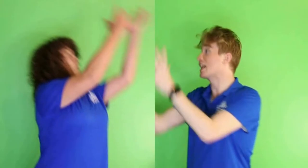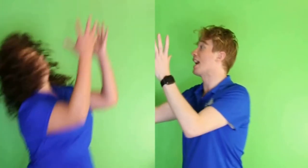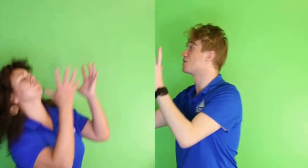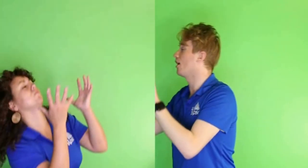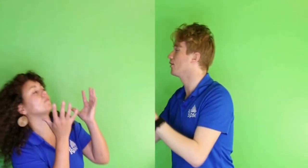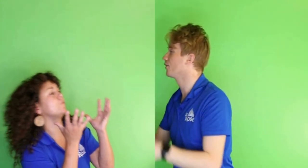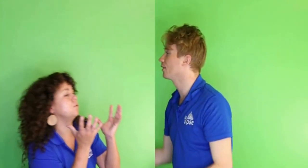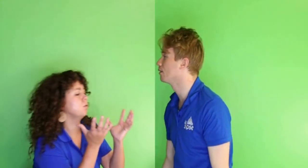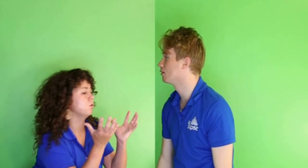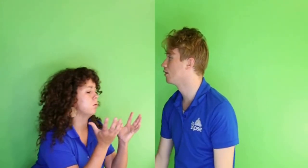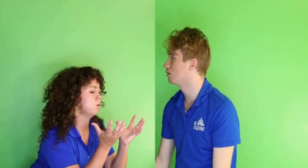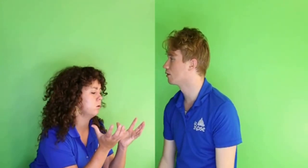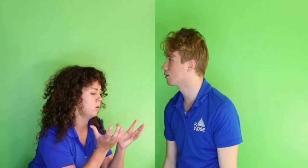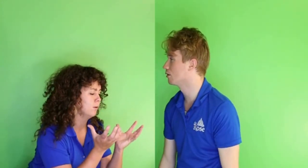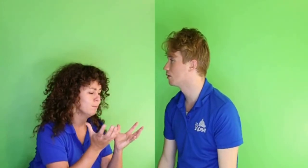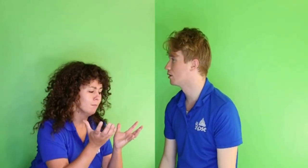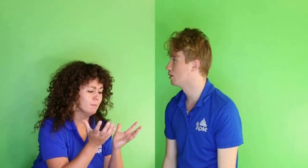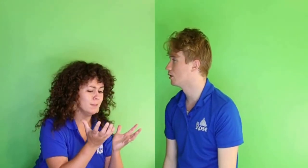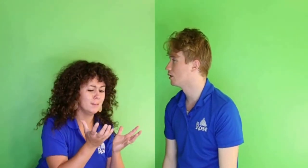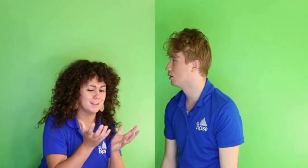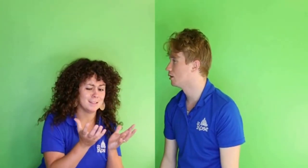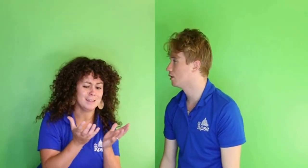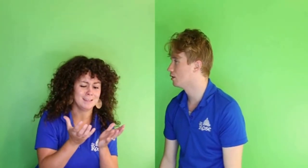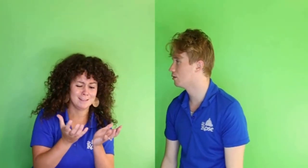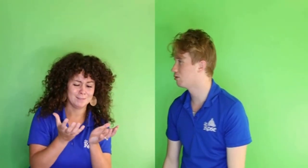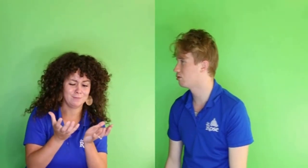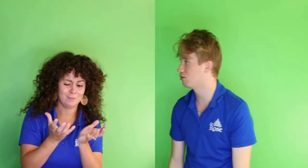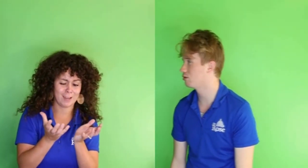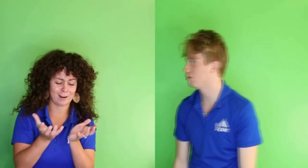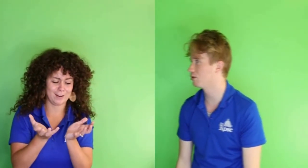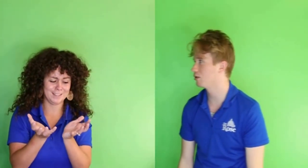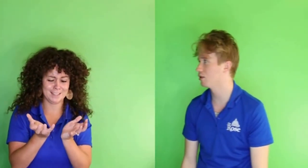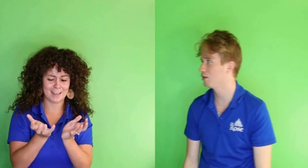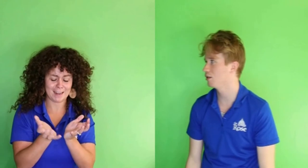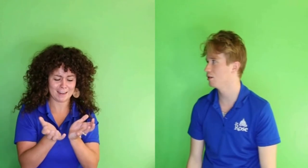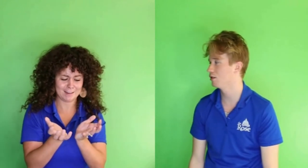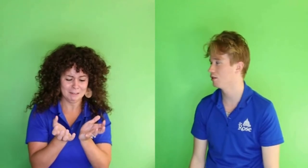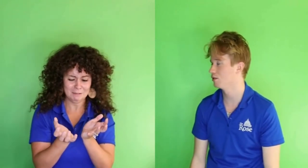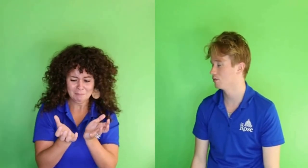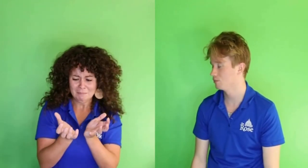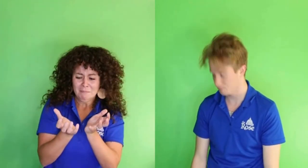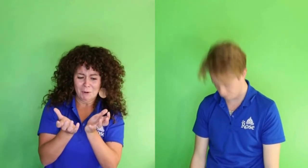Sad This is very sad.